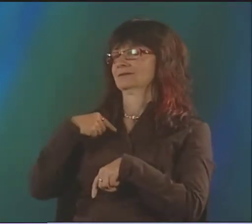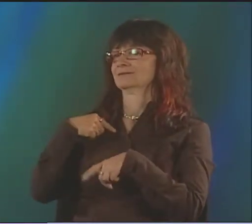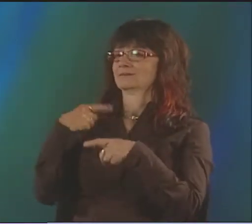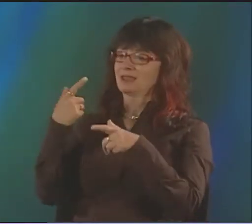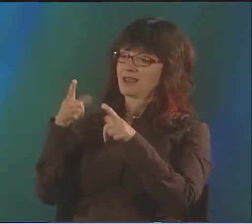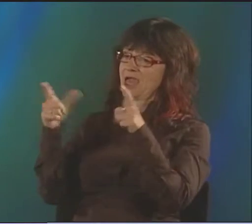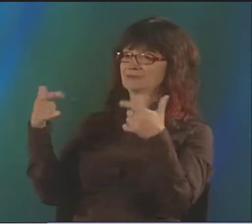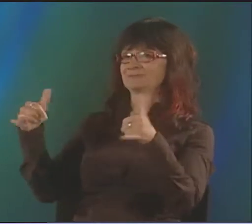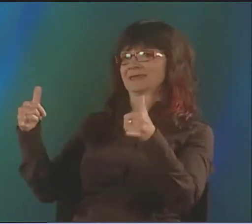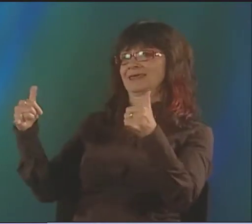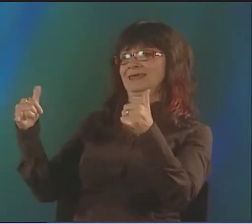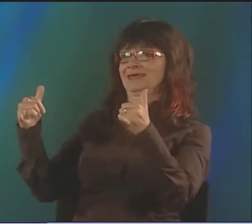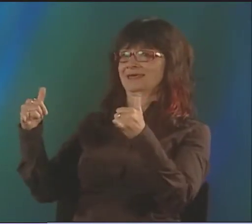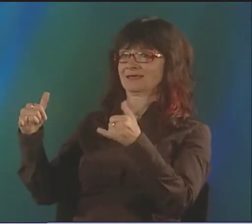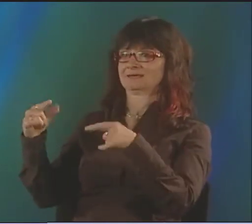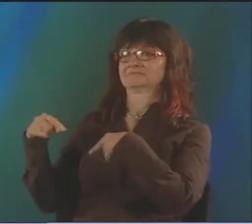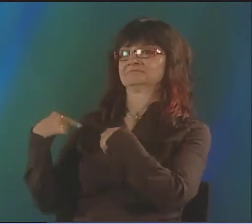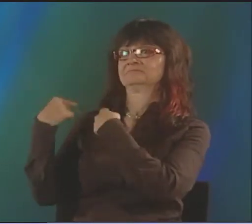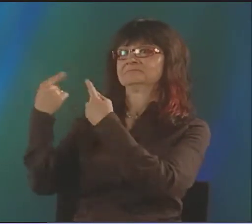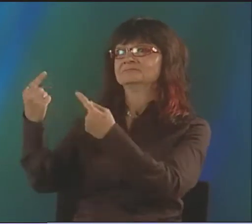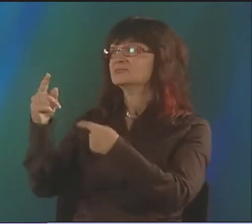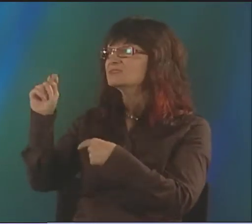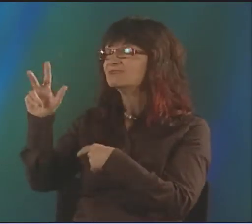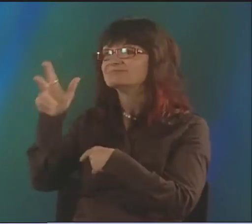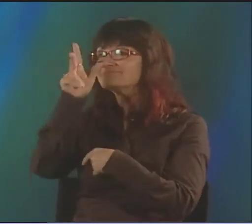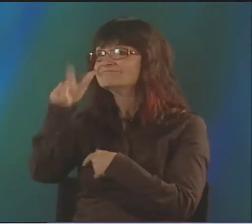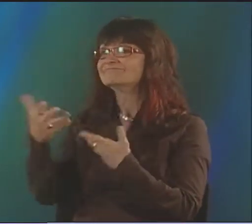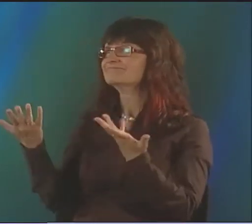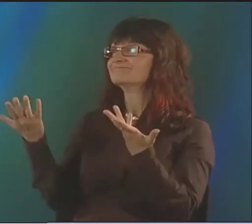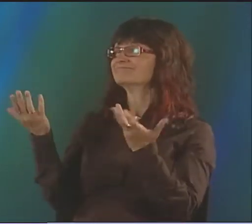HAD A LOT OF INFLUENCE ON ME, PLAYING WITH LANGUAGE.